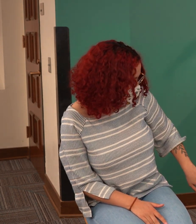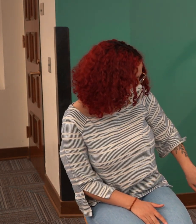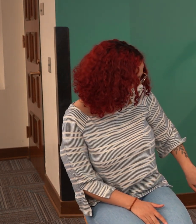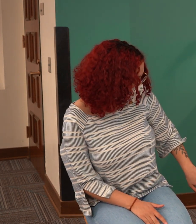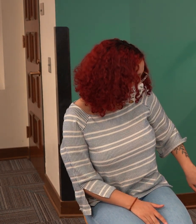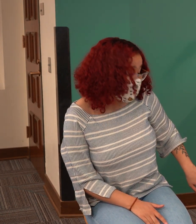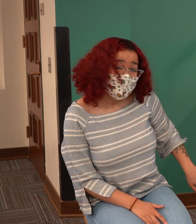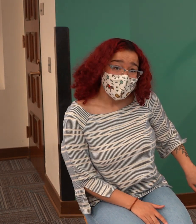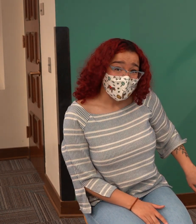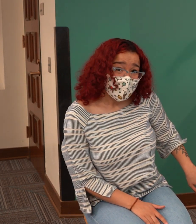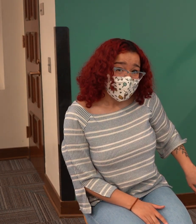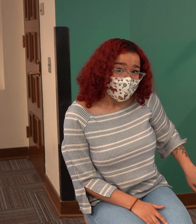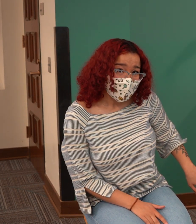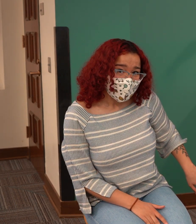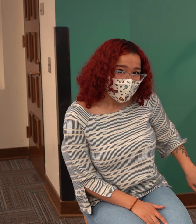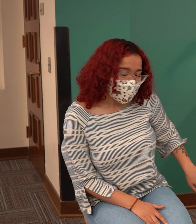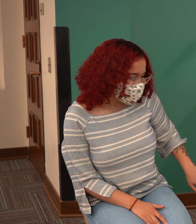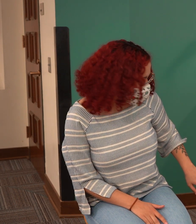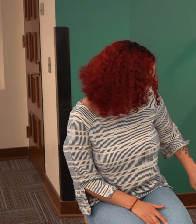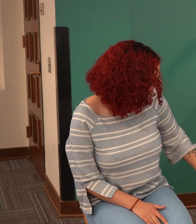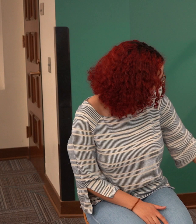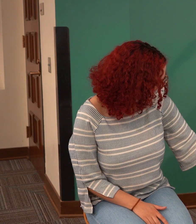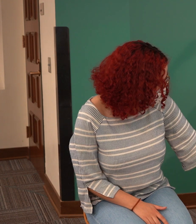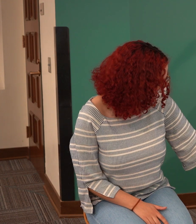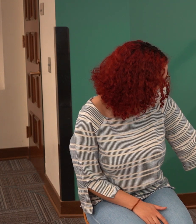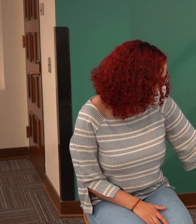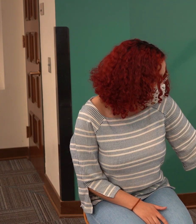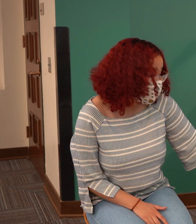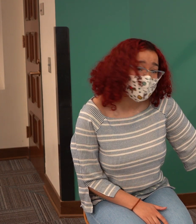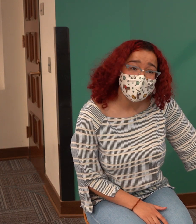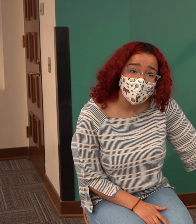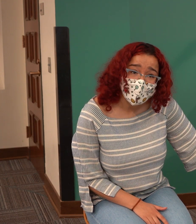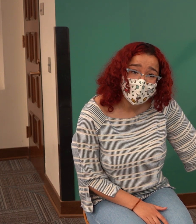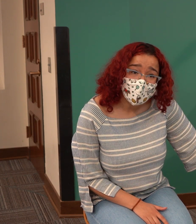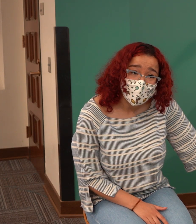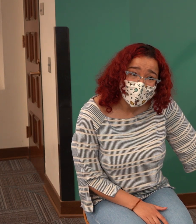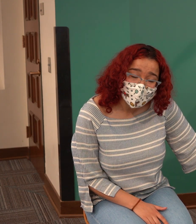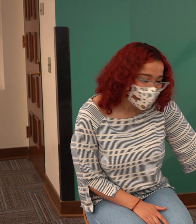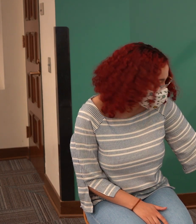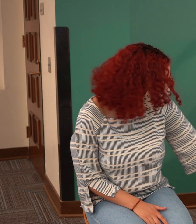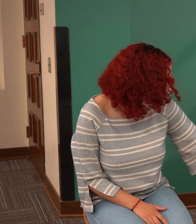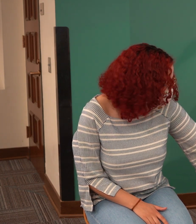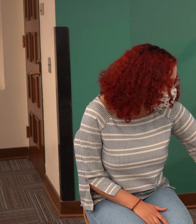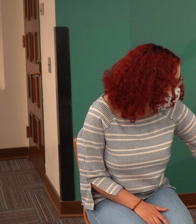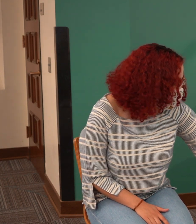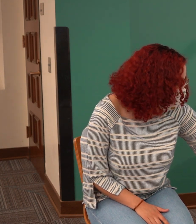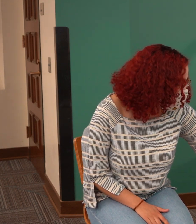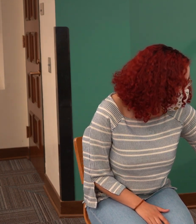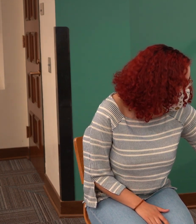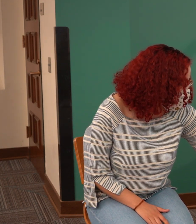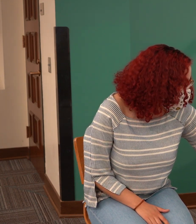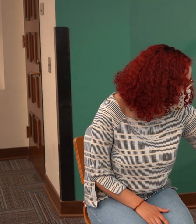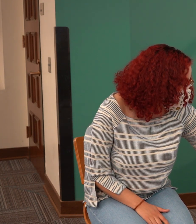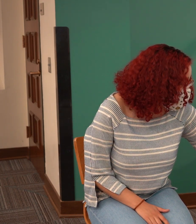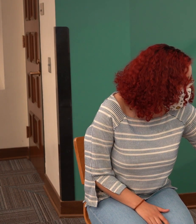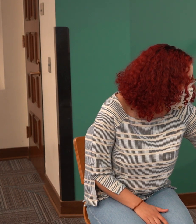We'll do a little bit of a breathing exercise, and then get into our second book.